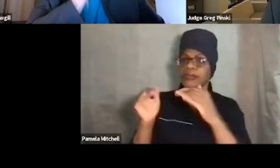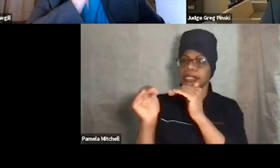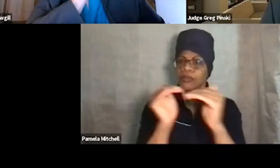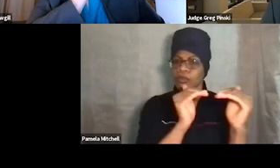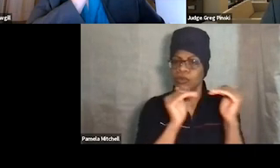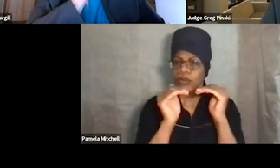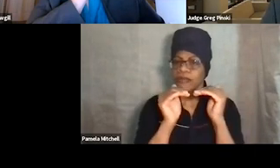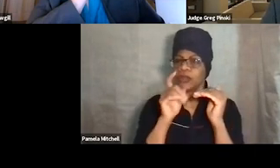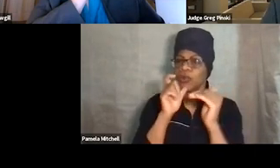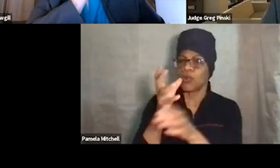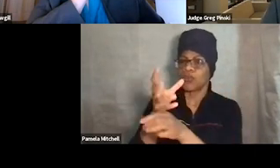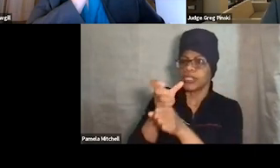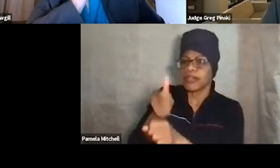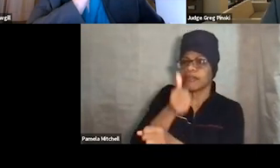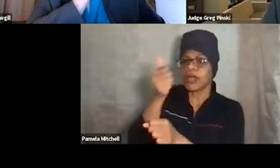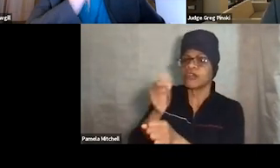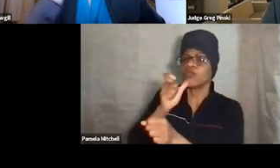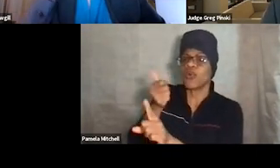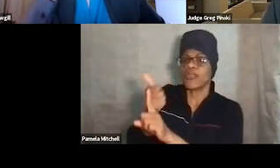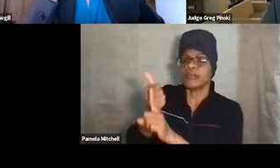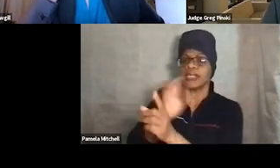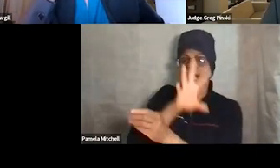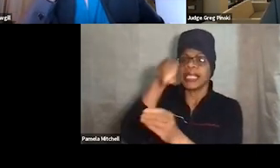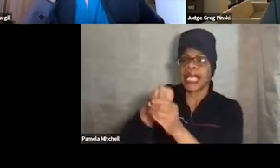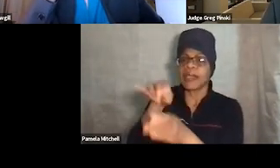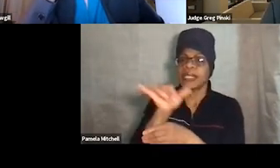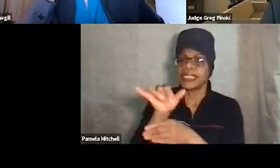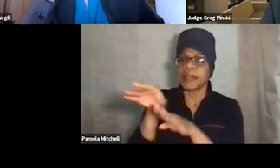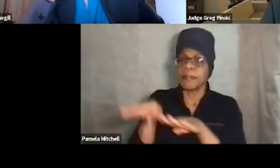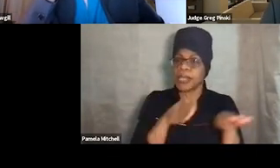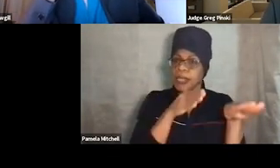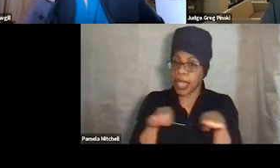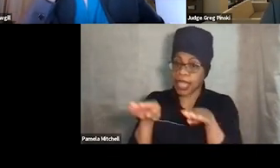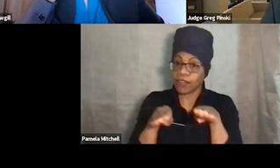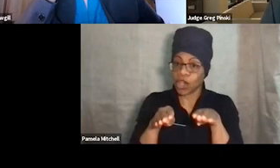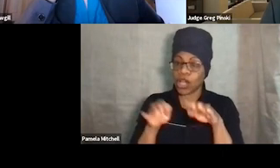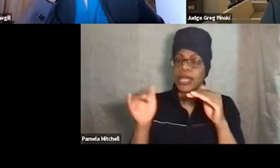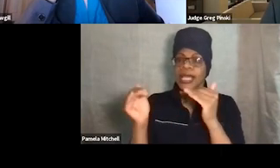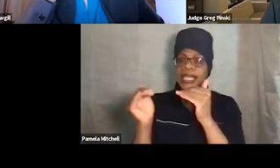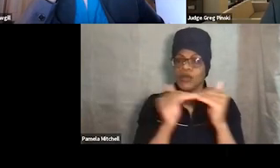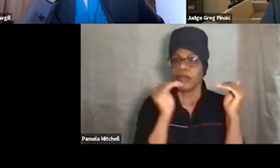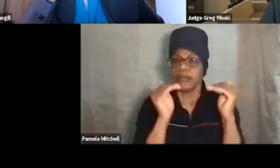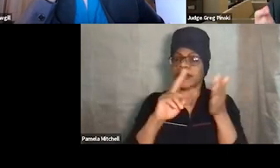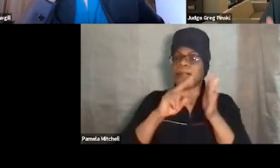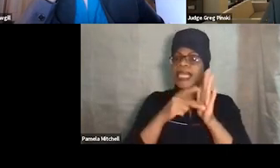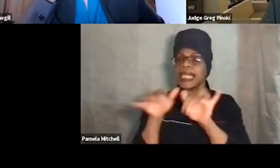received by others who are engaged in the same conduct. Equivalent simply means a similar value,